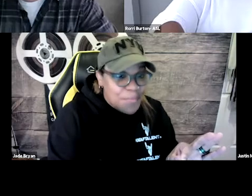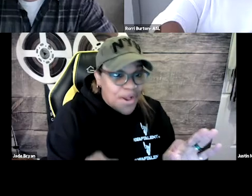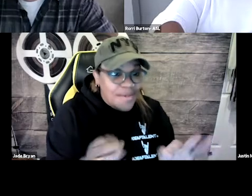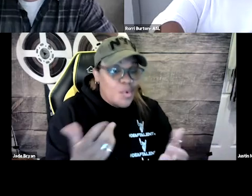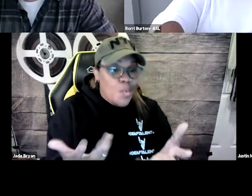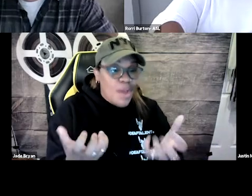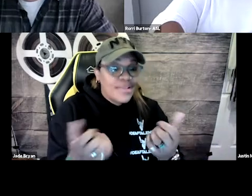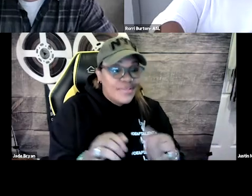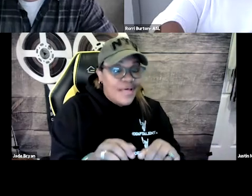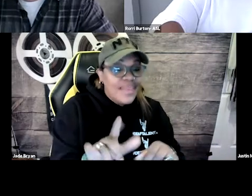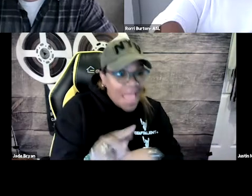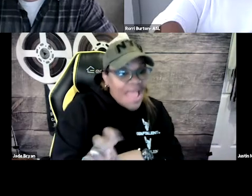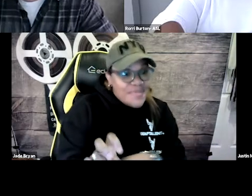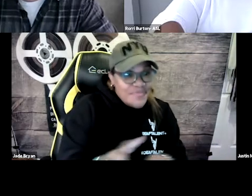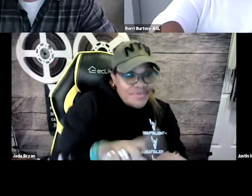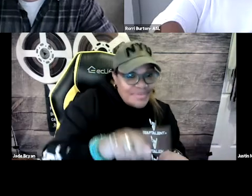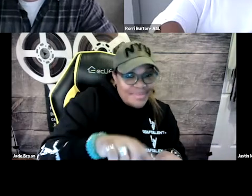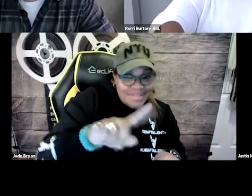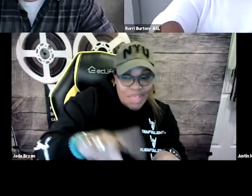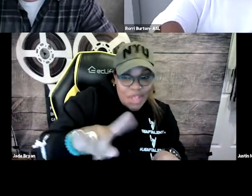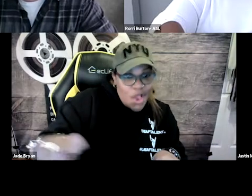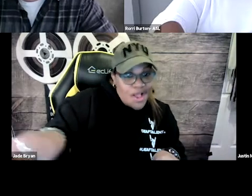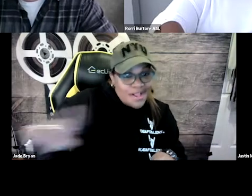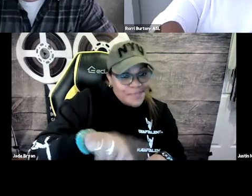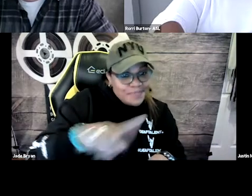But we wanted a live sing a long,